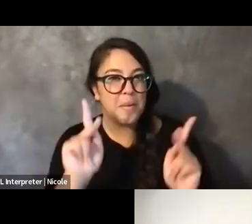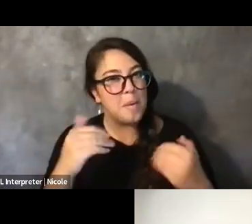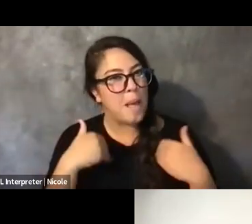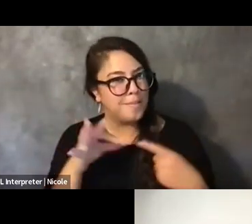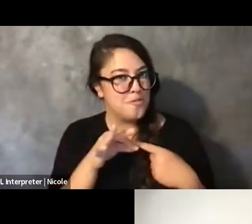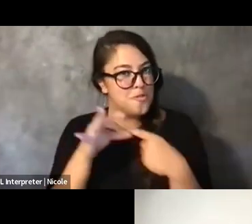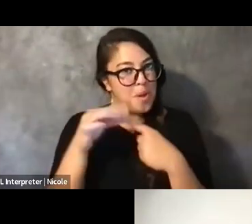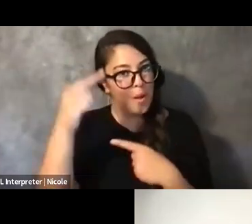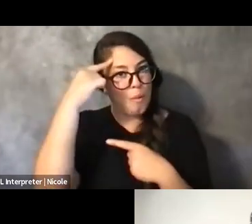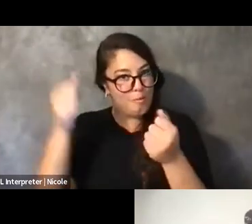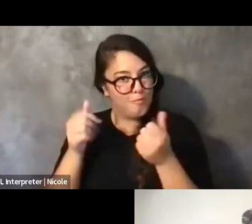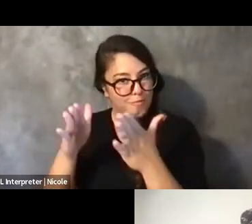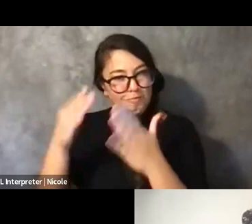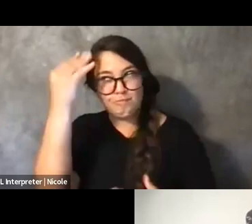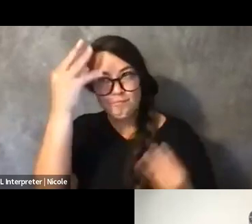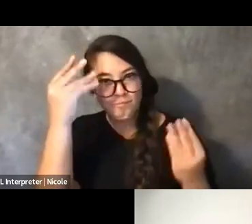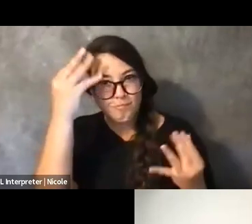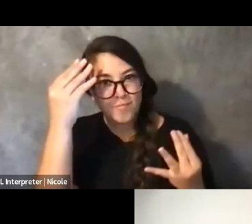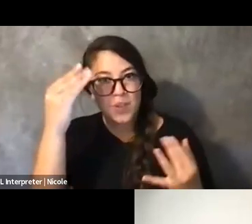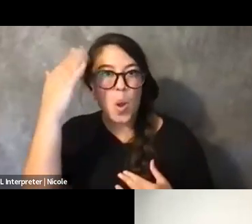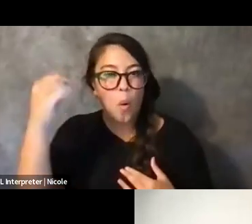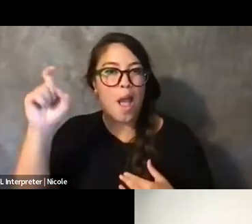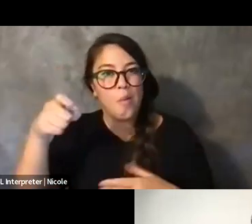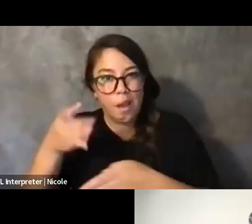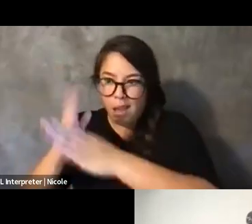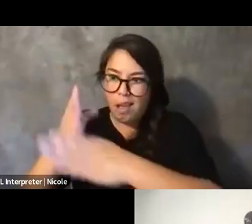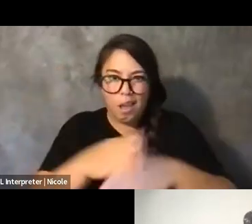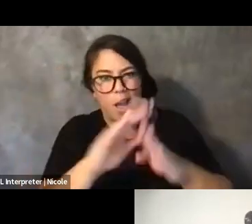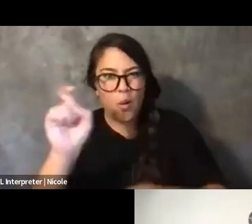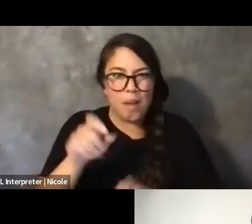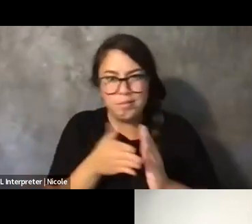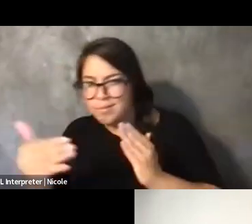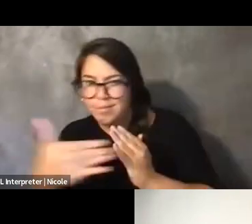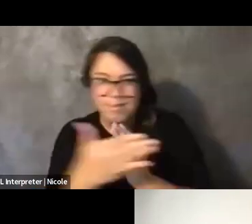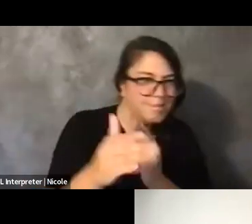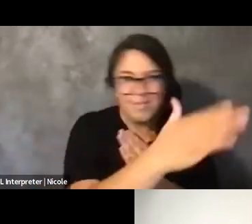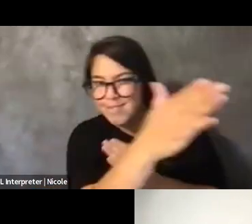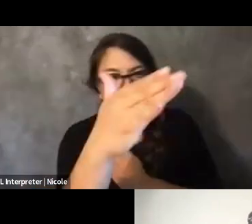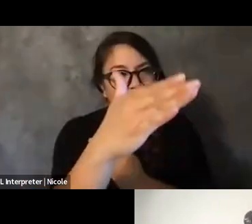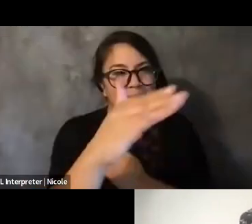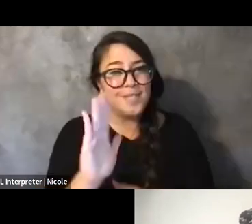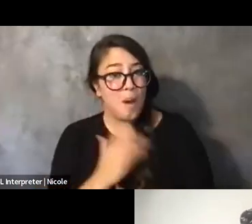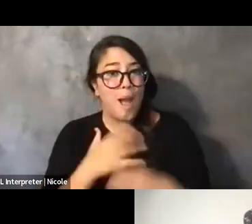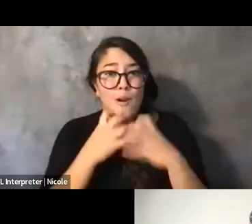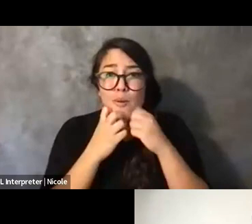because we have to have so many workarounds. Like, our work is so valuable, especially when we work together.